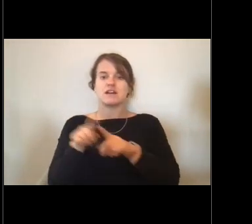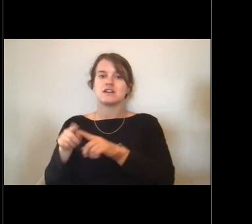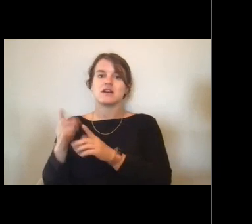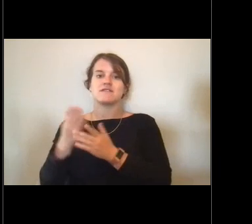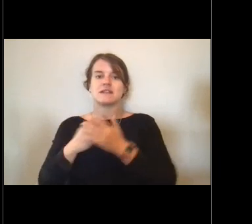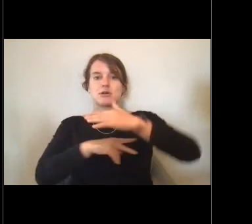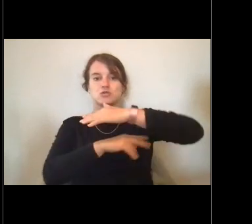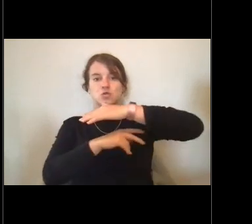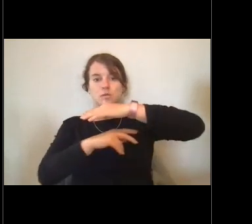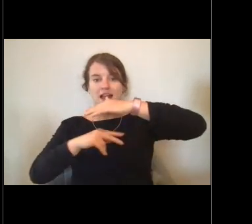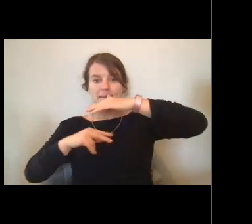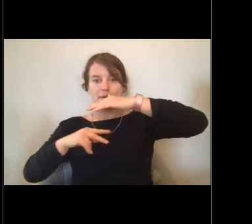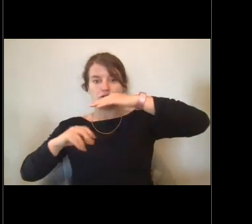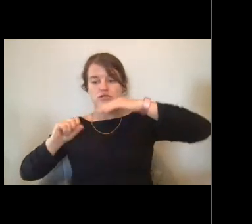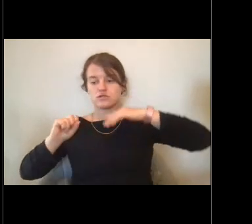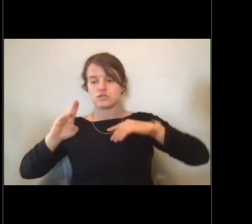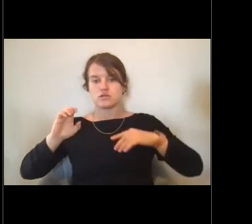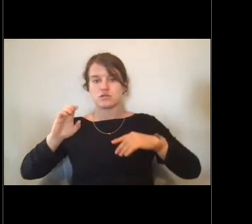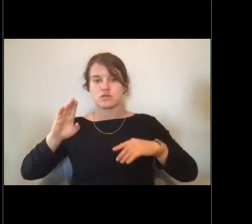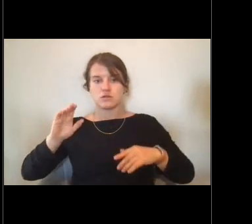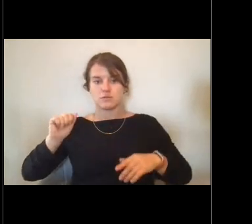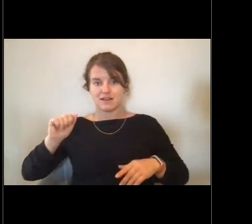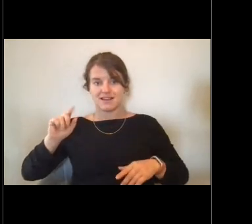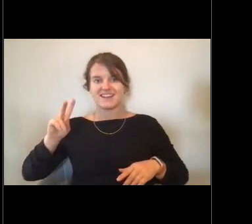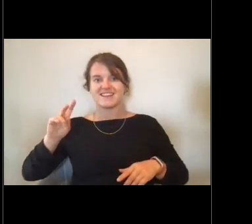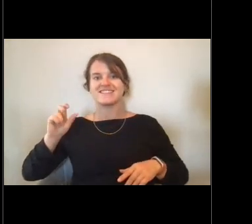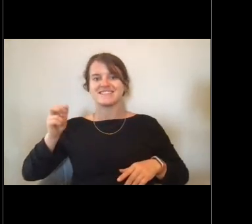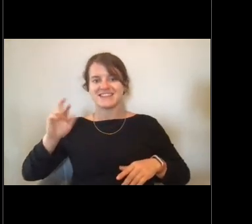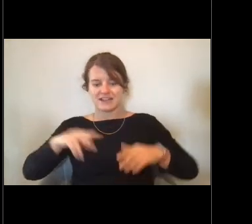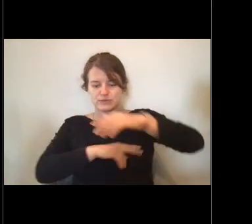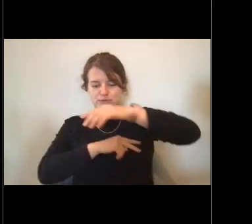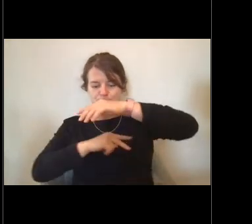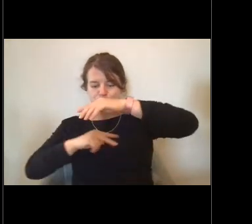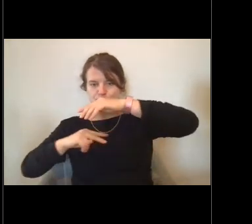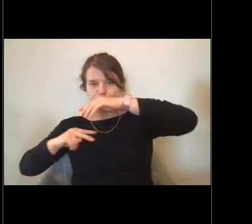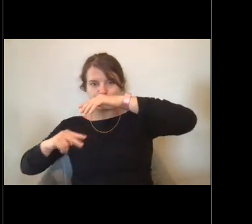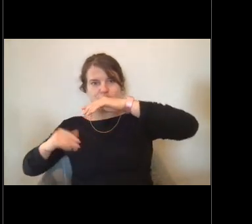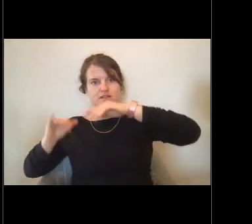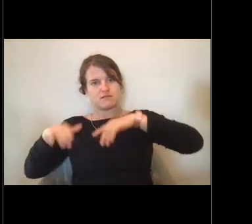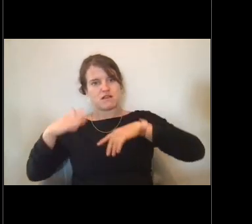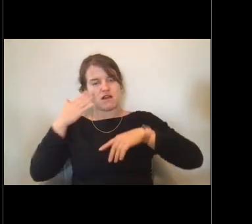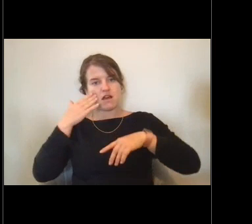in some of the national marine sanctuaries. There's even an assignment where you get to teach people